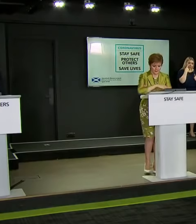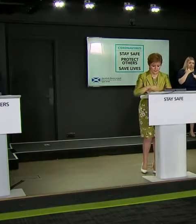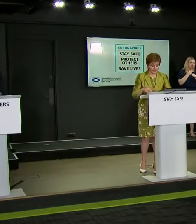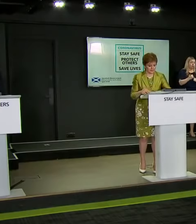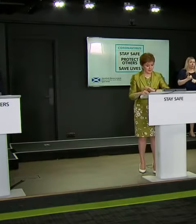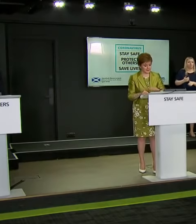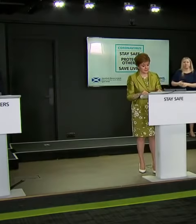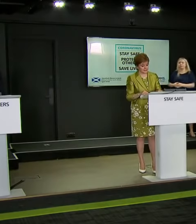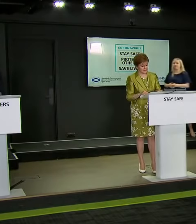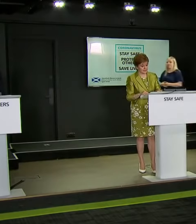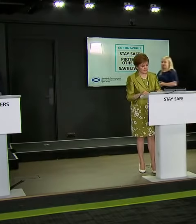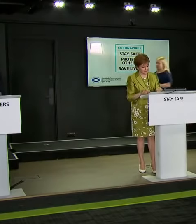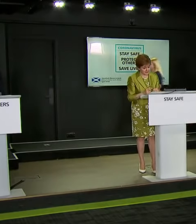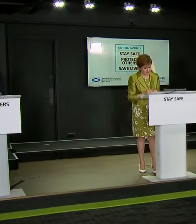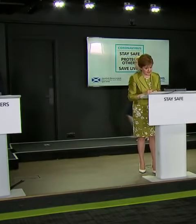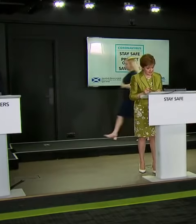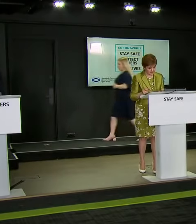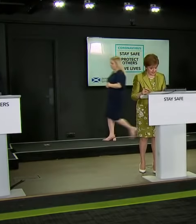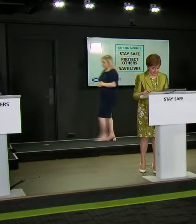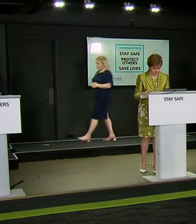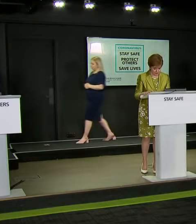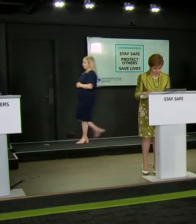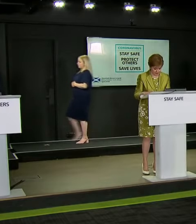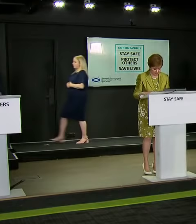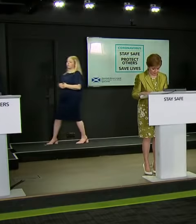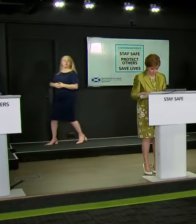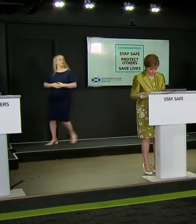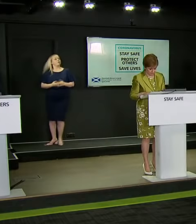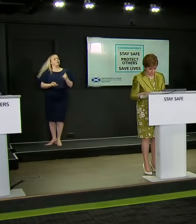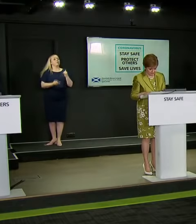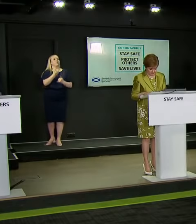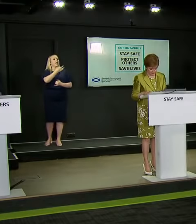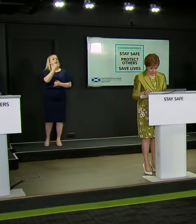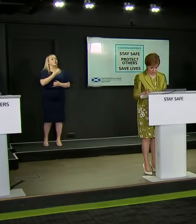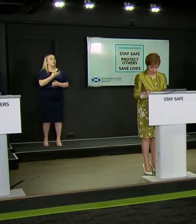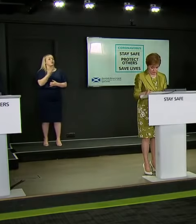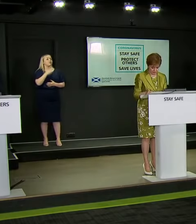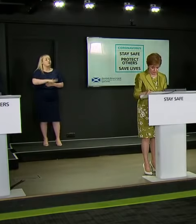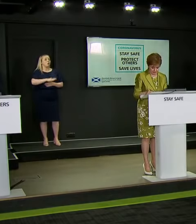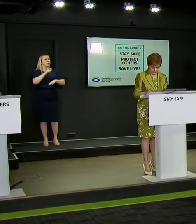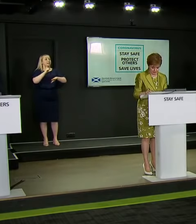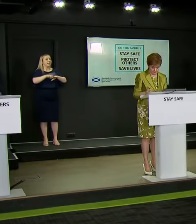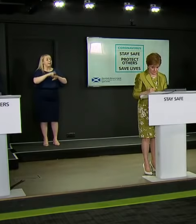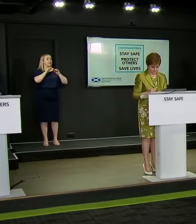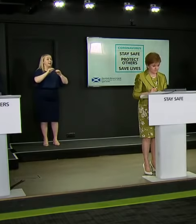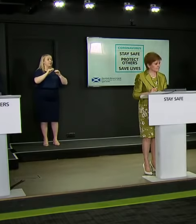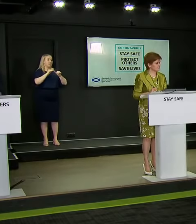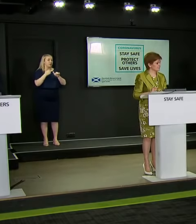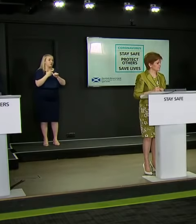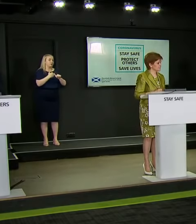And finally today, Henry Hepburn from The Times Educational Supplement. Hi.